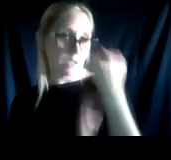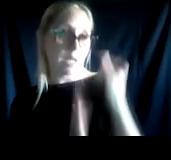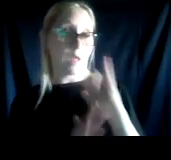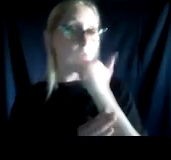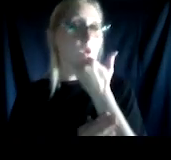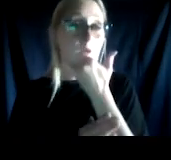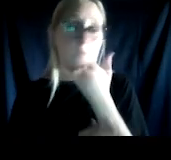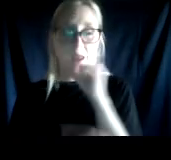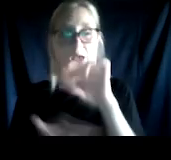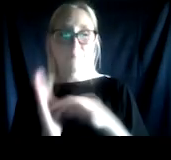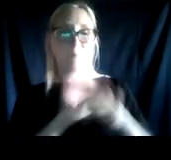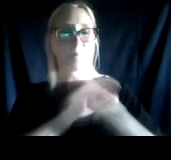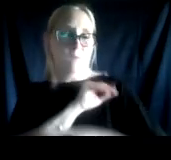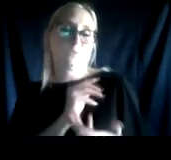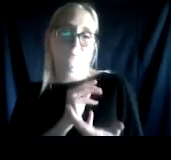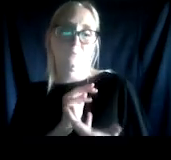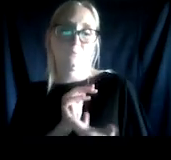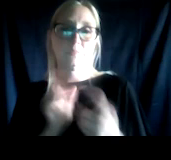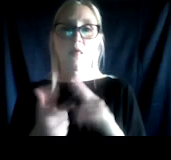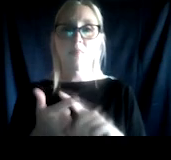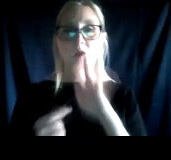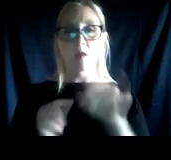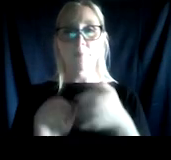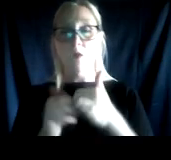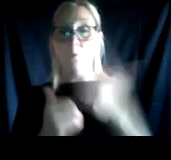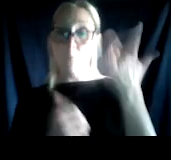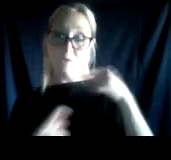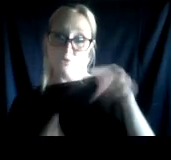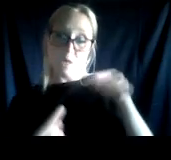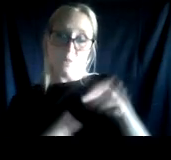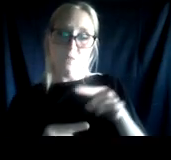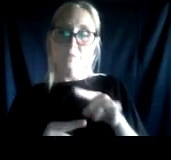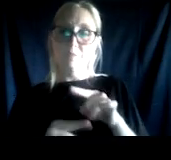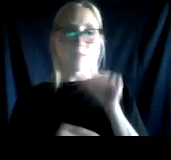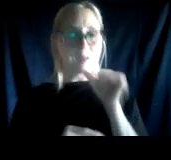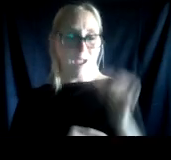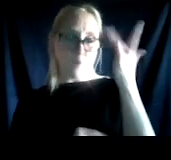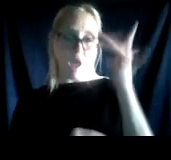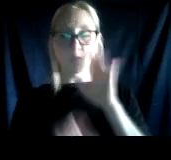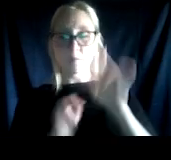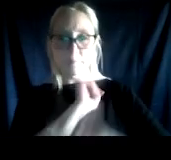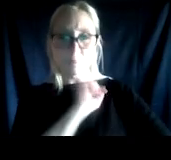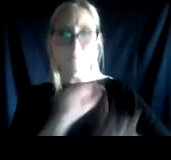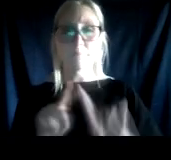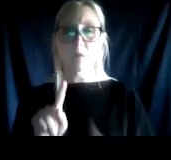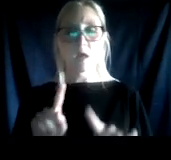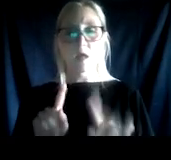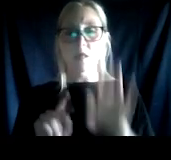that talking about why they're struggling is not gonna be punished but rather held and supported by the treatment court.